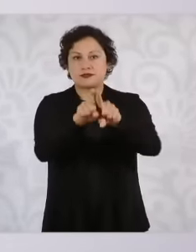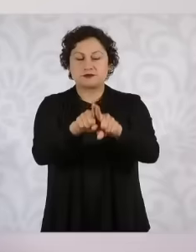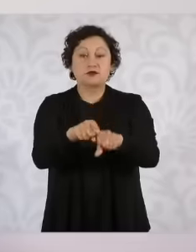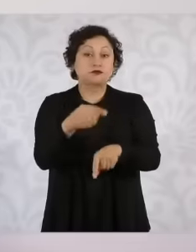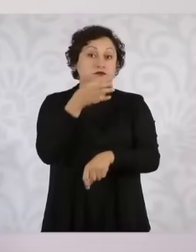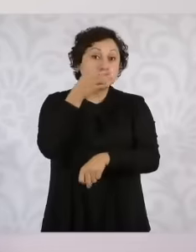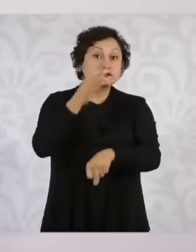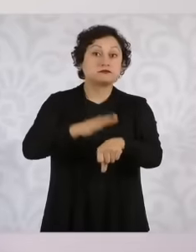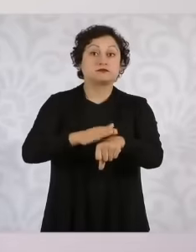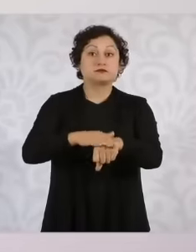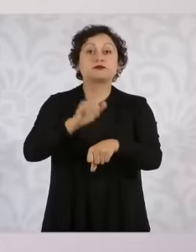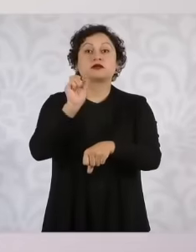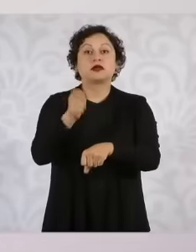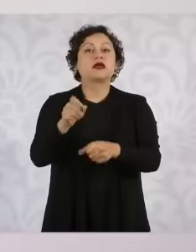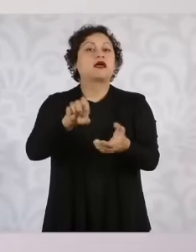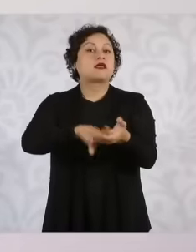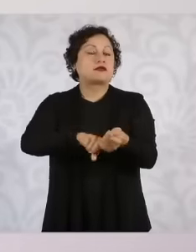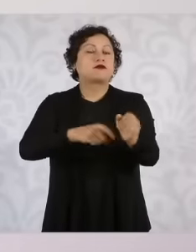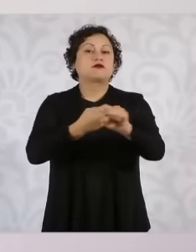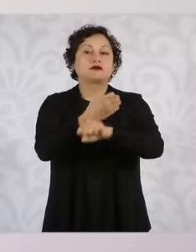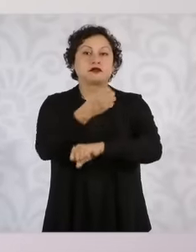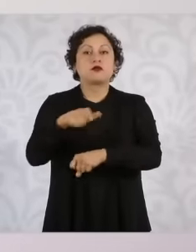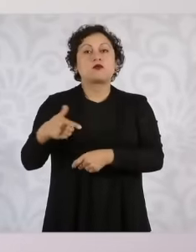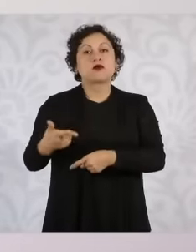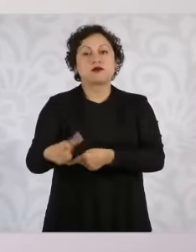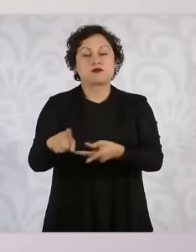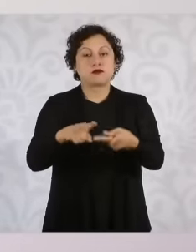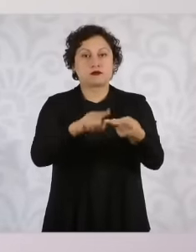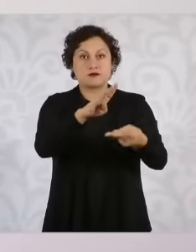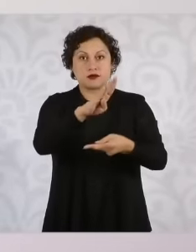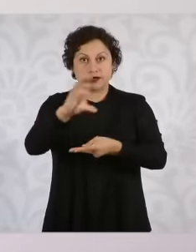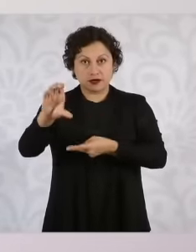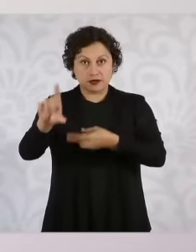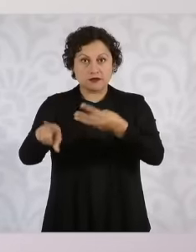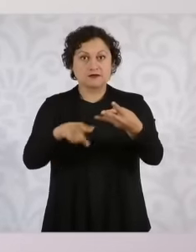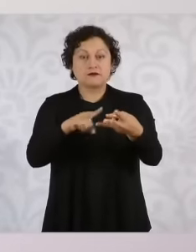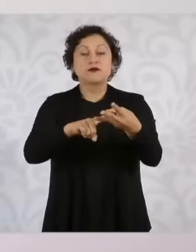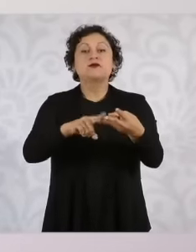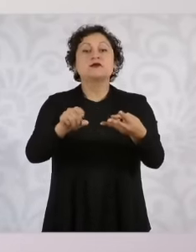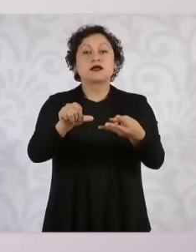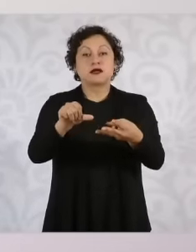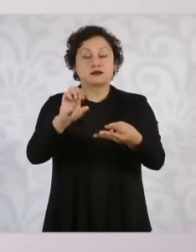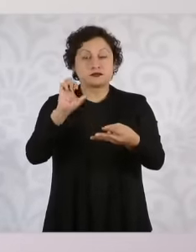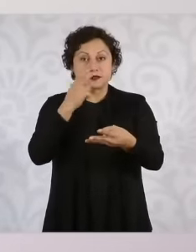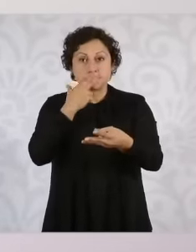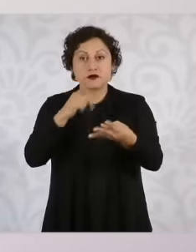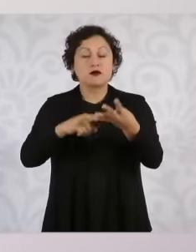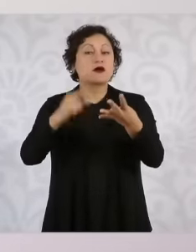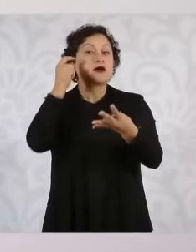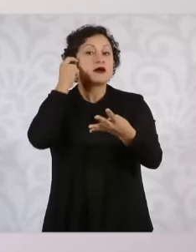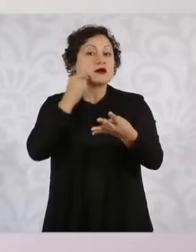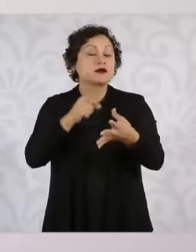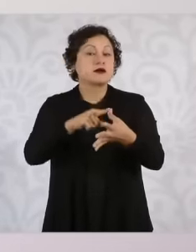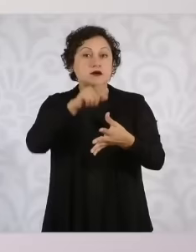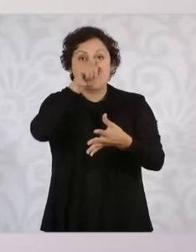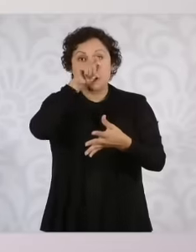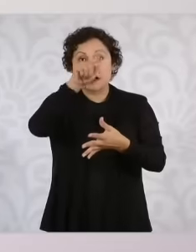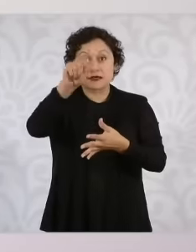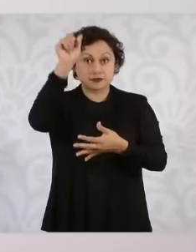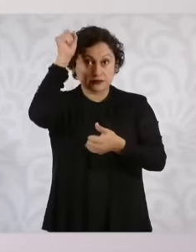Guanajuato, Baja California, Chihuahua, Guerrero, Jalisco and Sinaloa, we have generated an